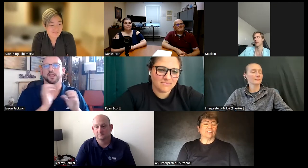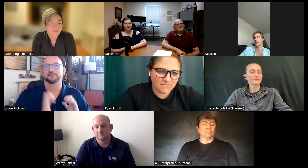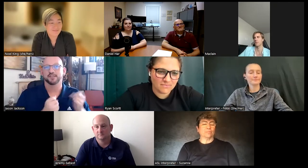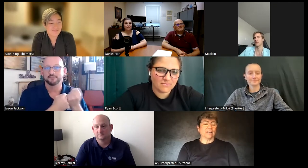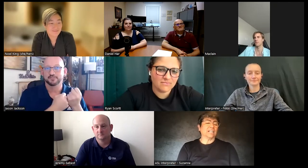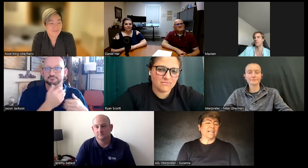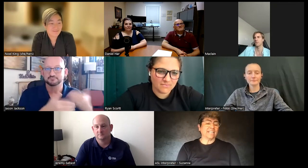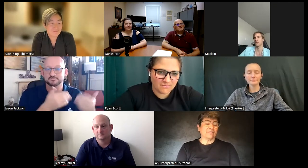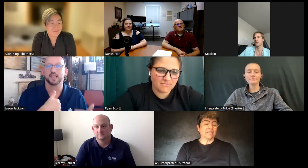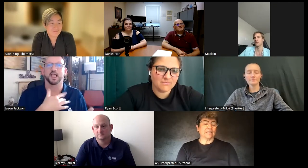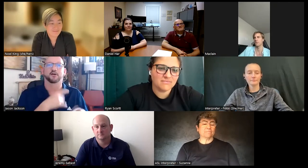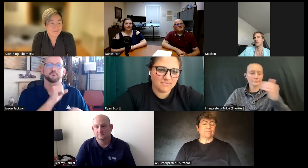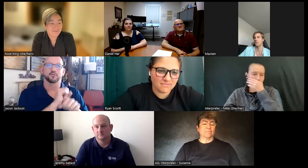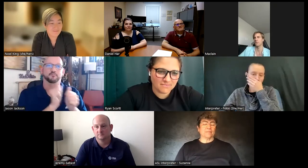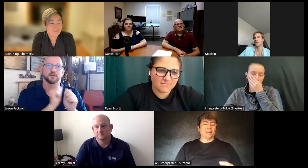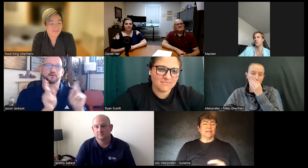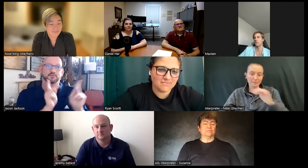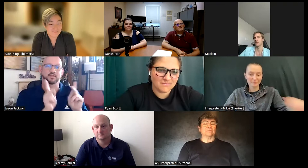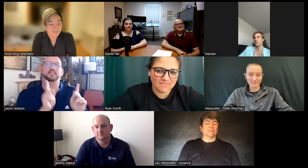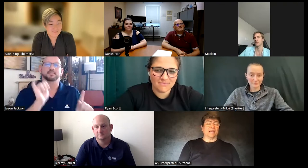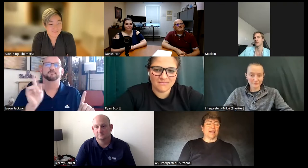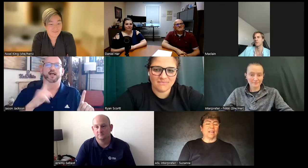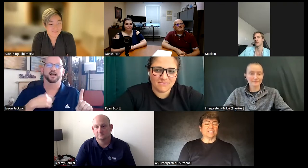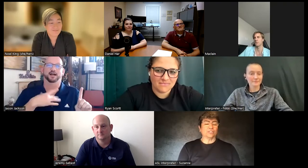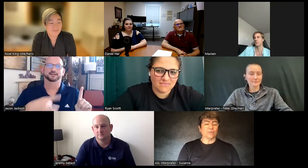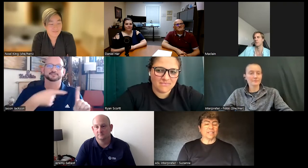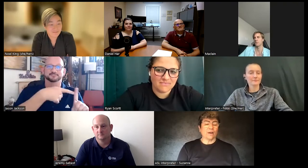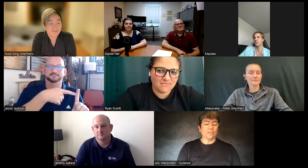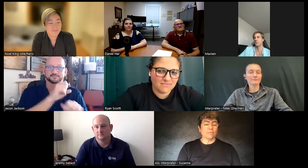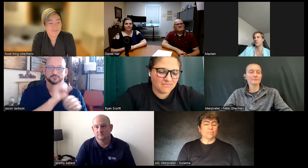else to be a client Advocate um and I liked doing that with people